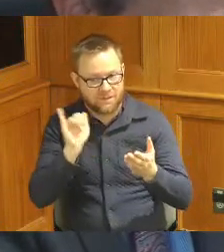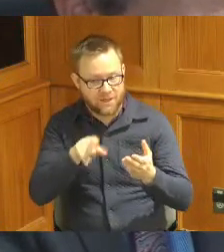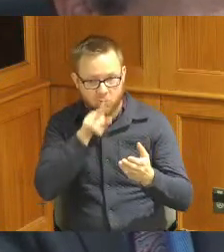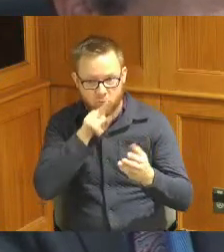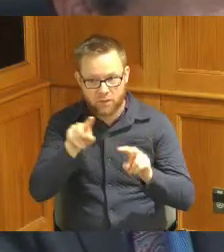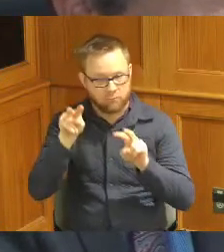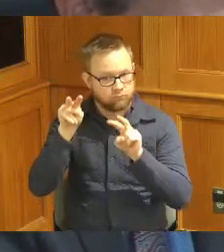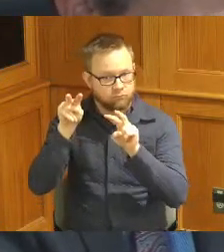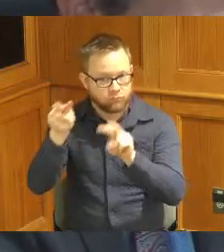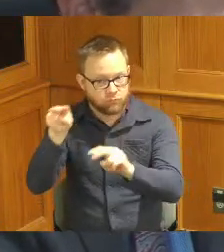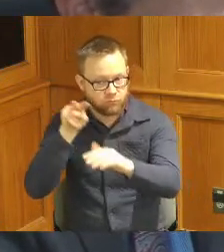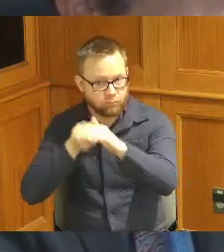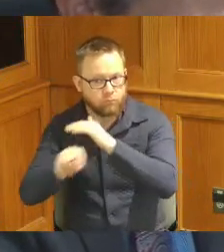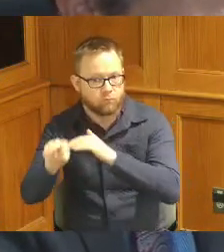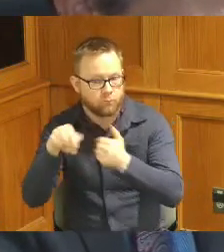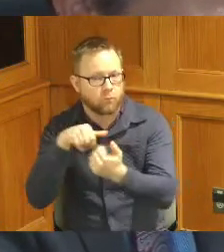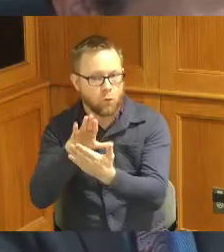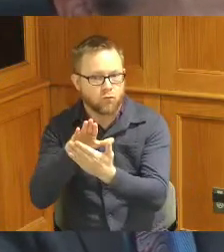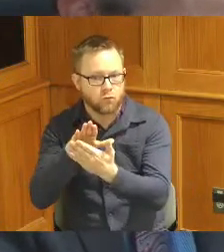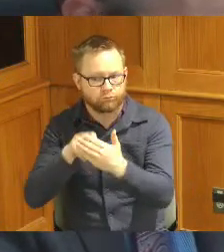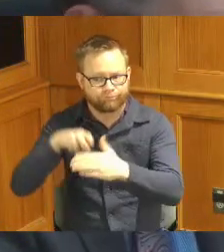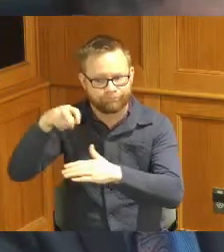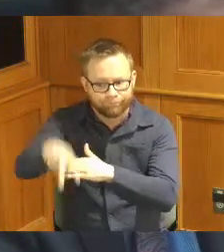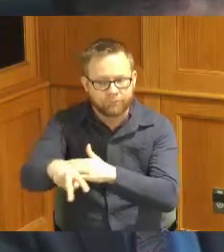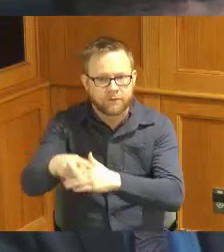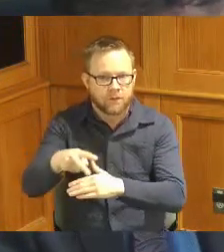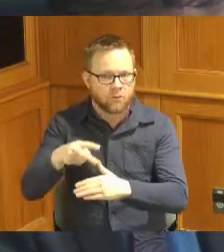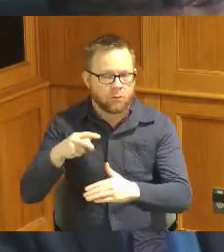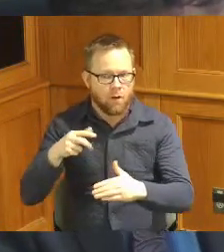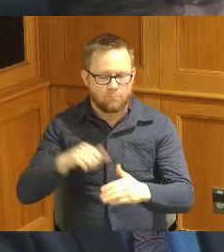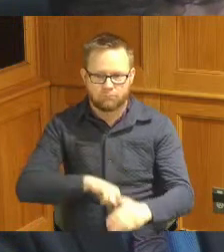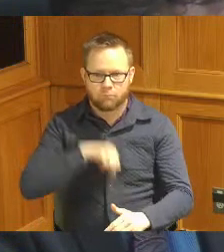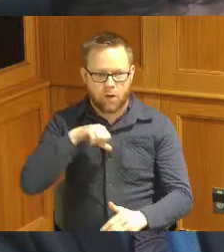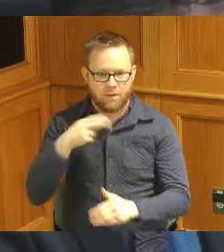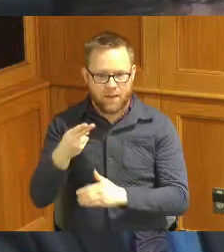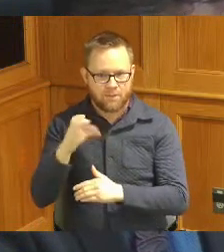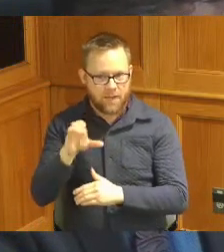and I am very proud that Hamilton County is on The Cutting Edge of this HDR had a lot to